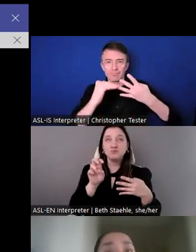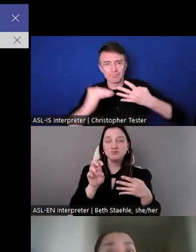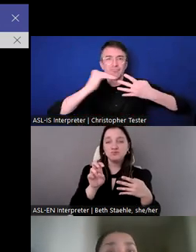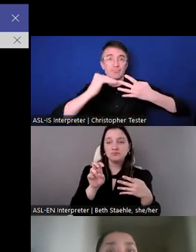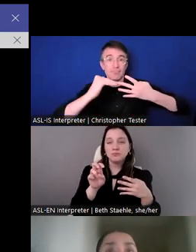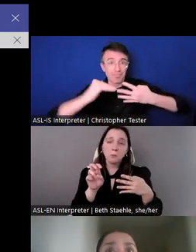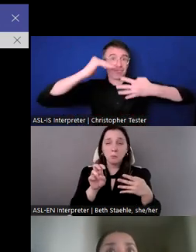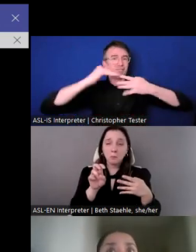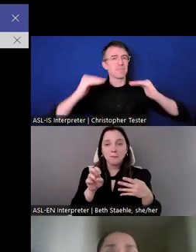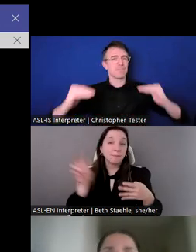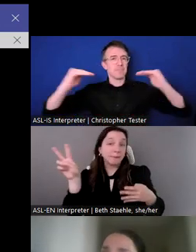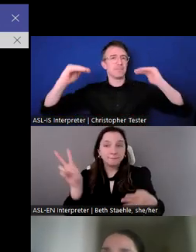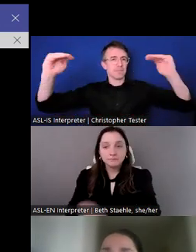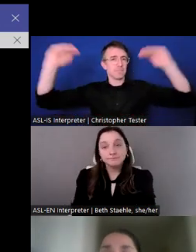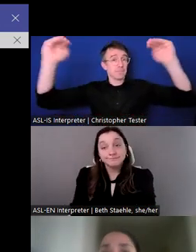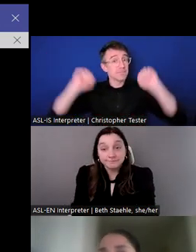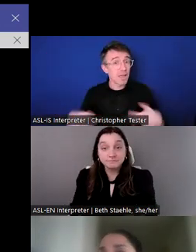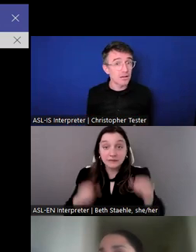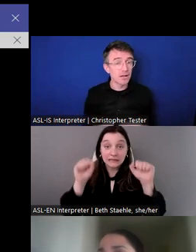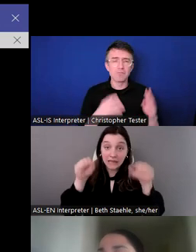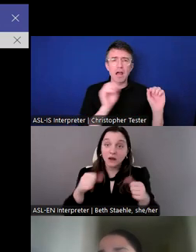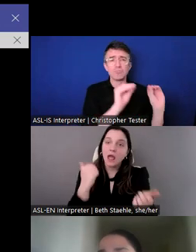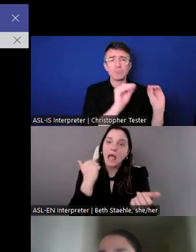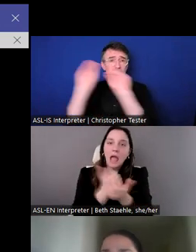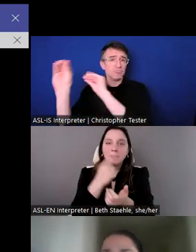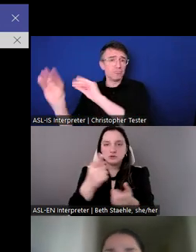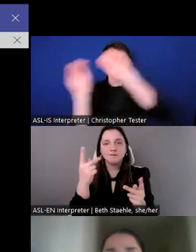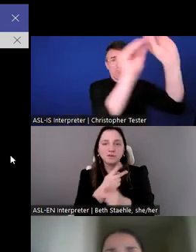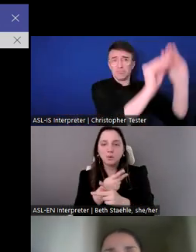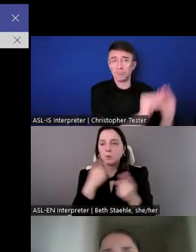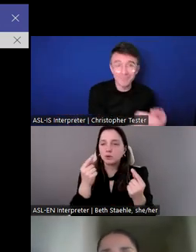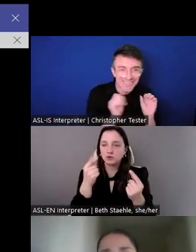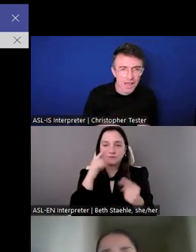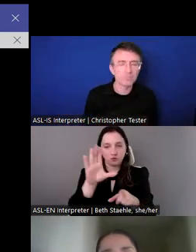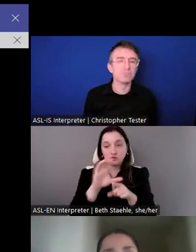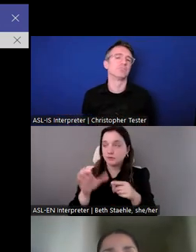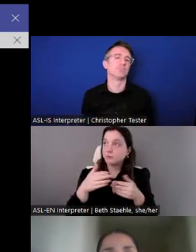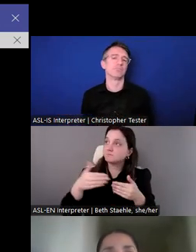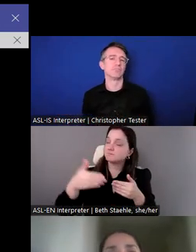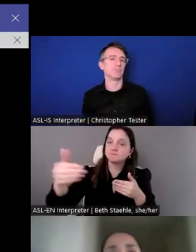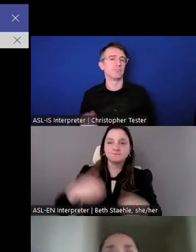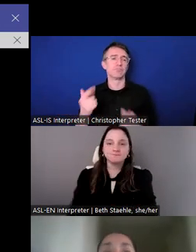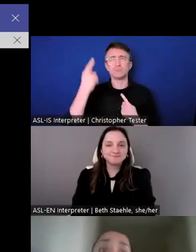you in a good position once you're ready for that step.